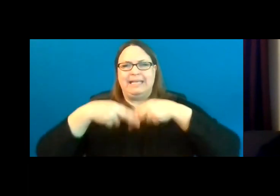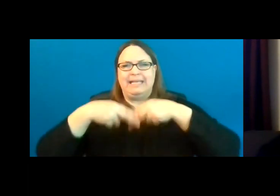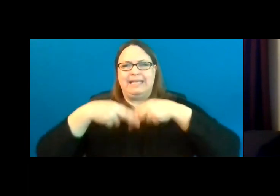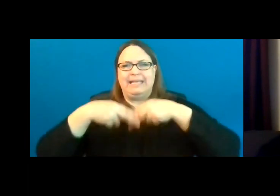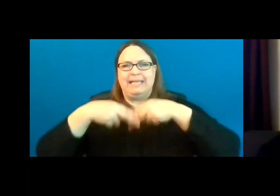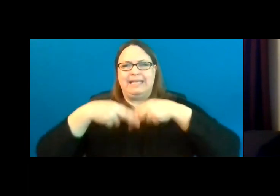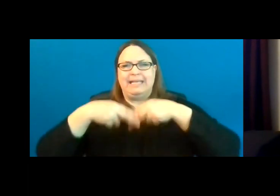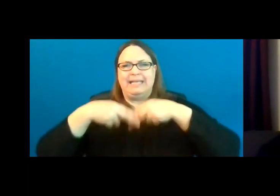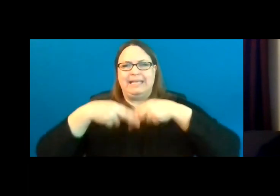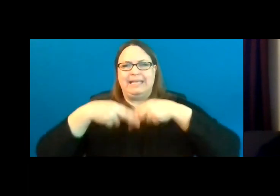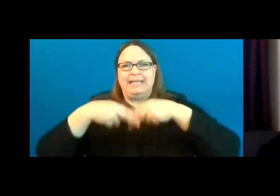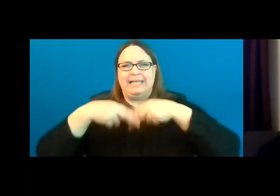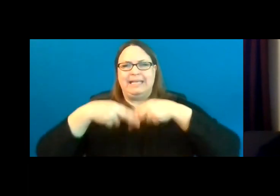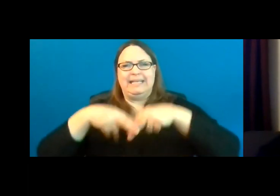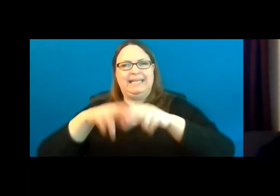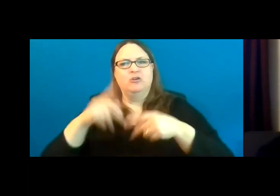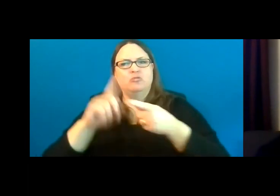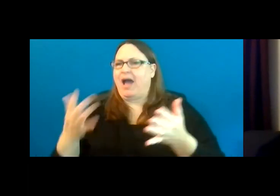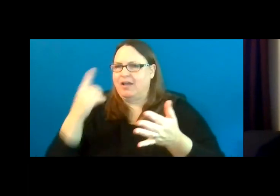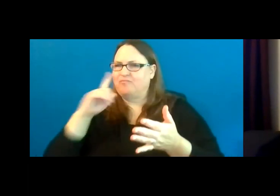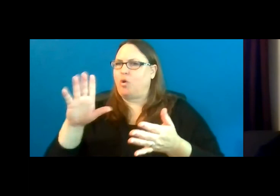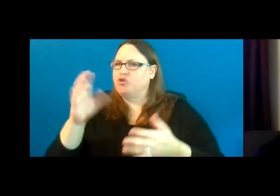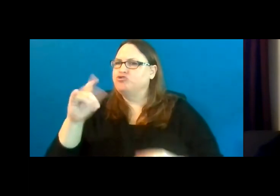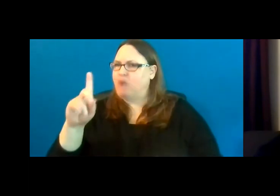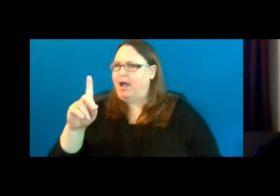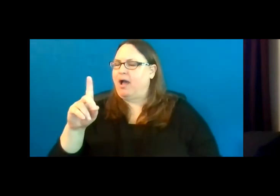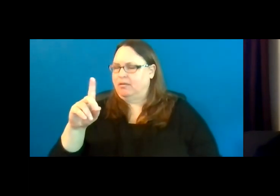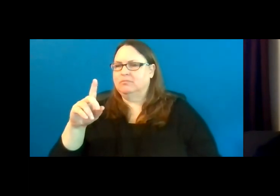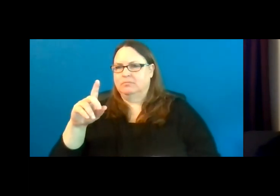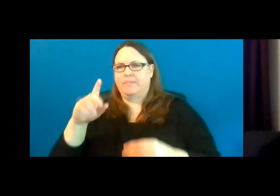The city happily made that change so that their playground would fit this family.